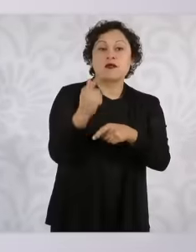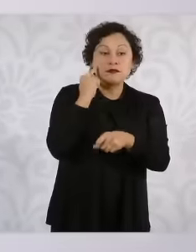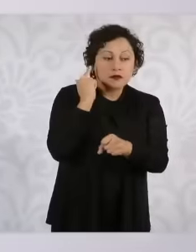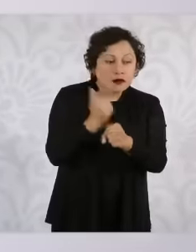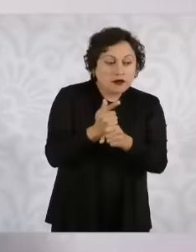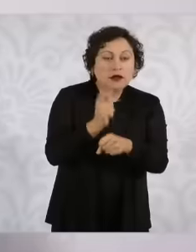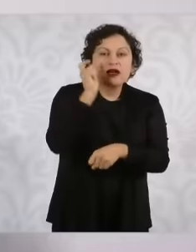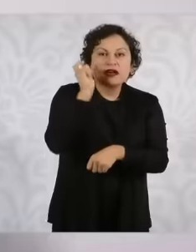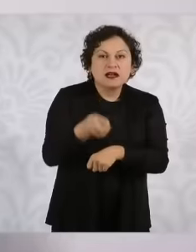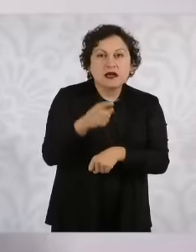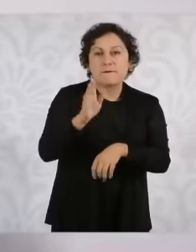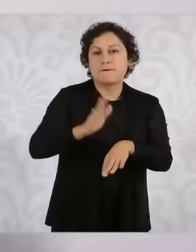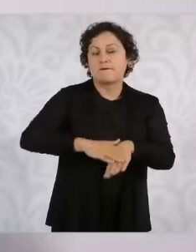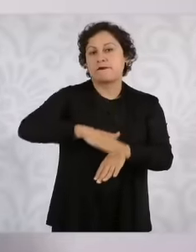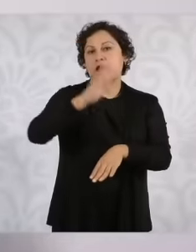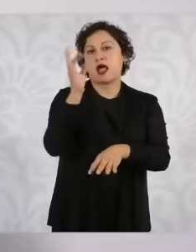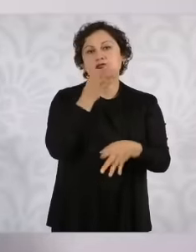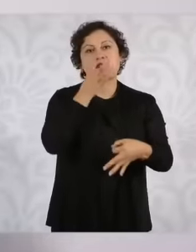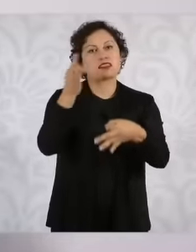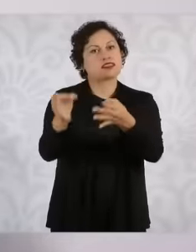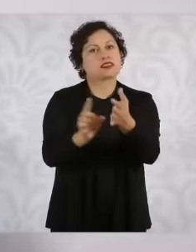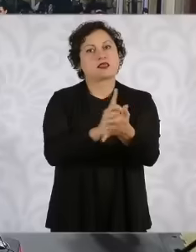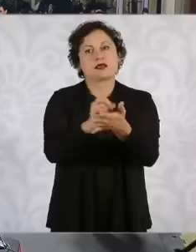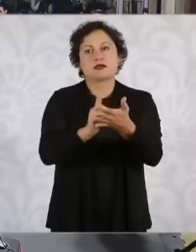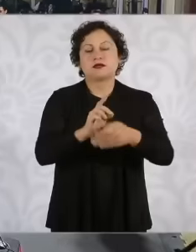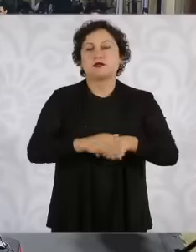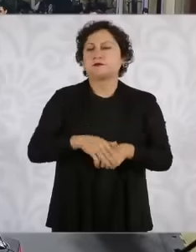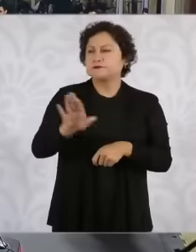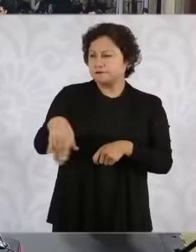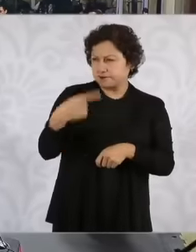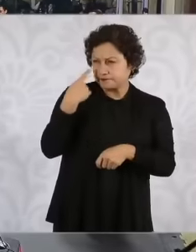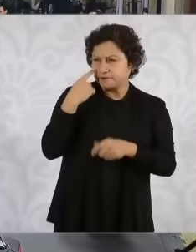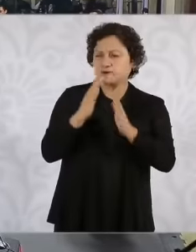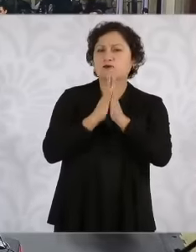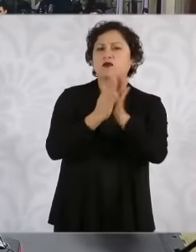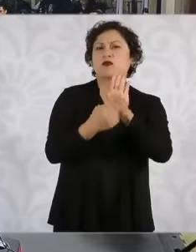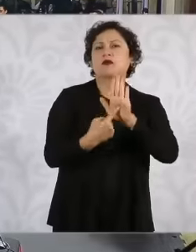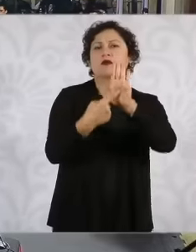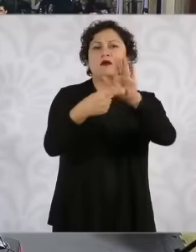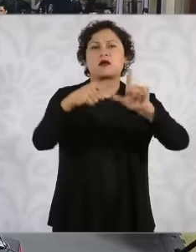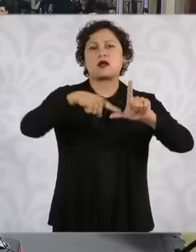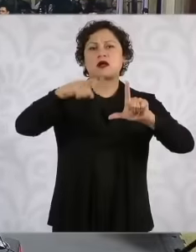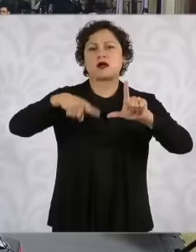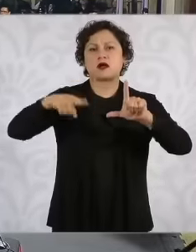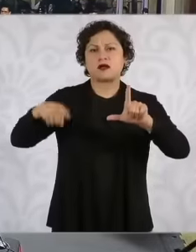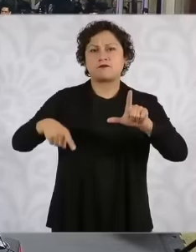the Graph doesn't show me But not per 100,000 inhabitants but rather total totals throughout the